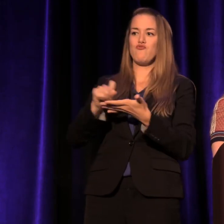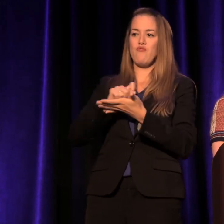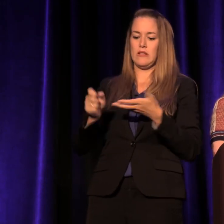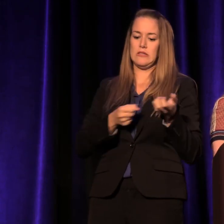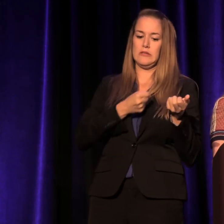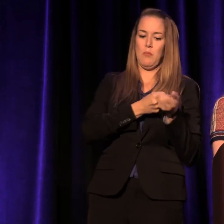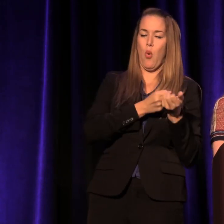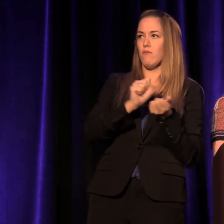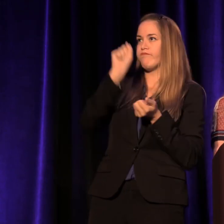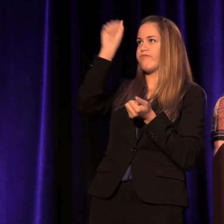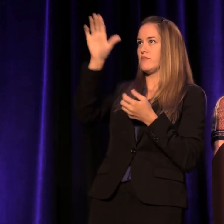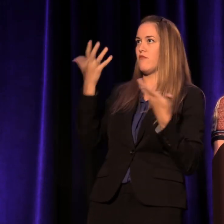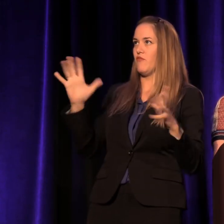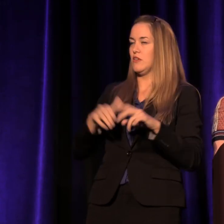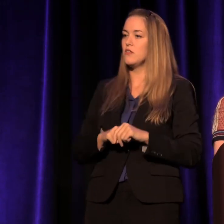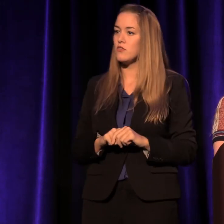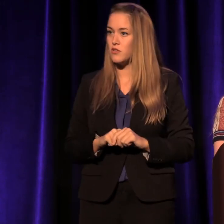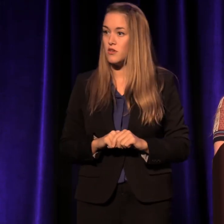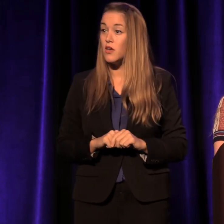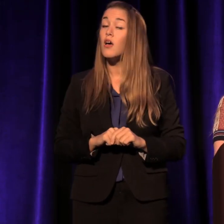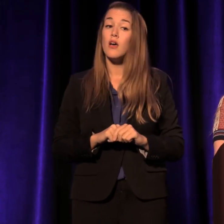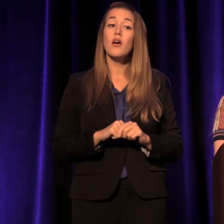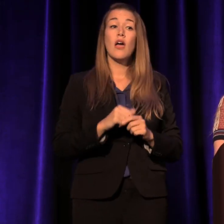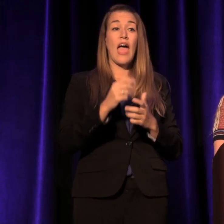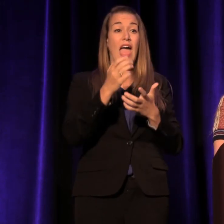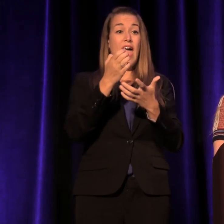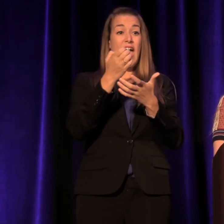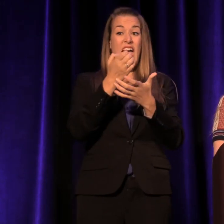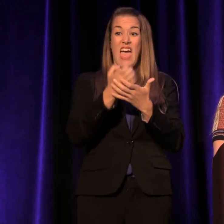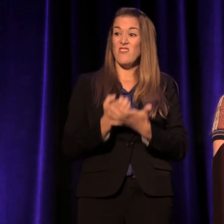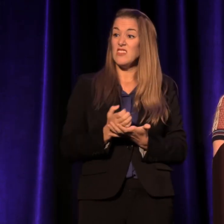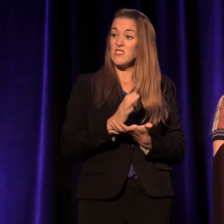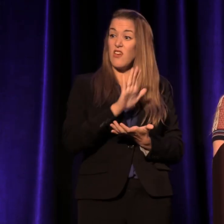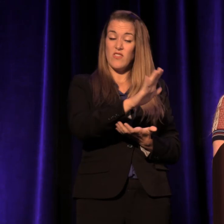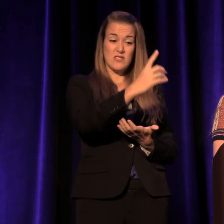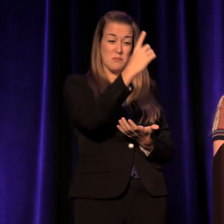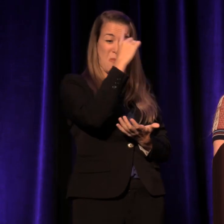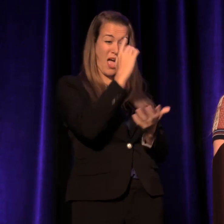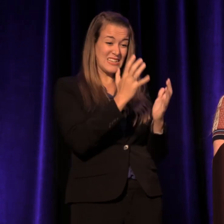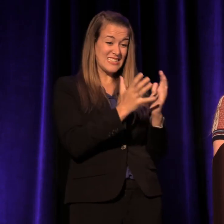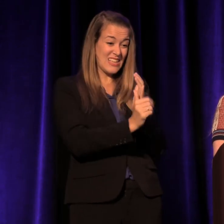I'd already provided evidence of his mind and talent.